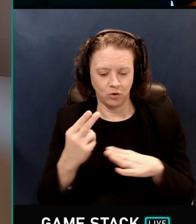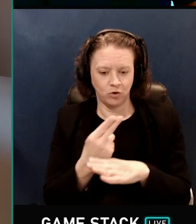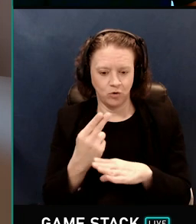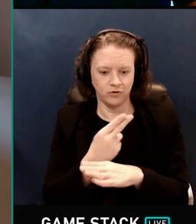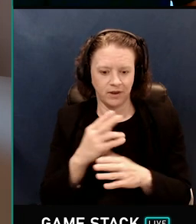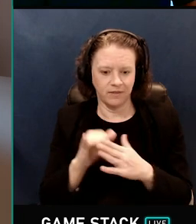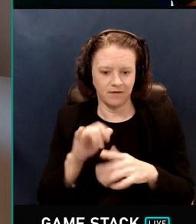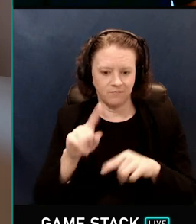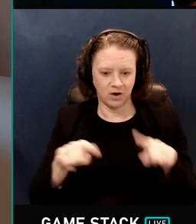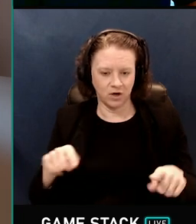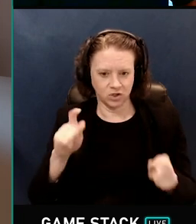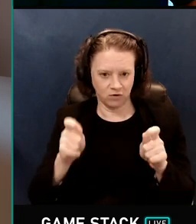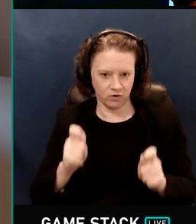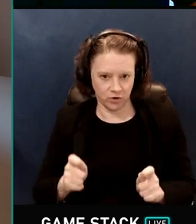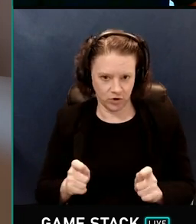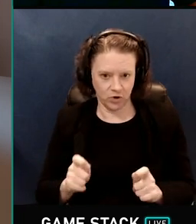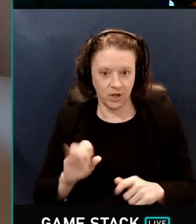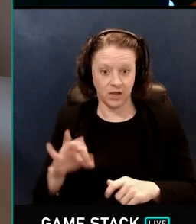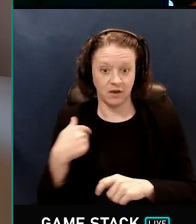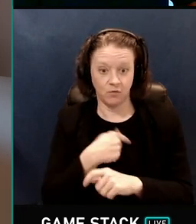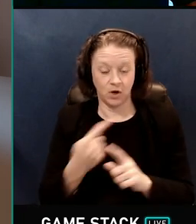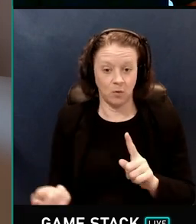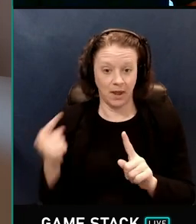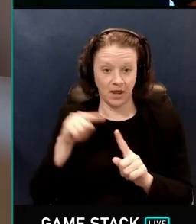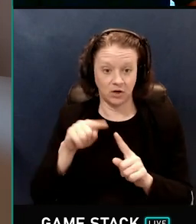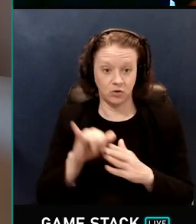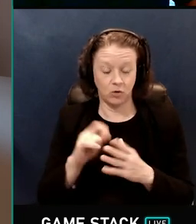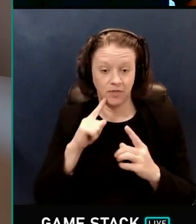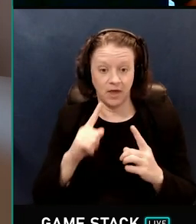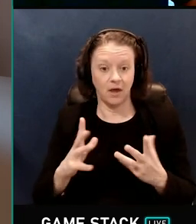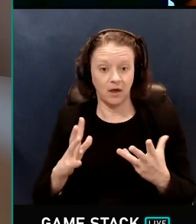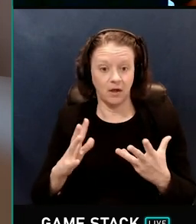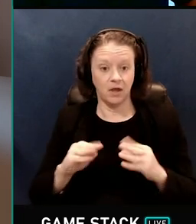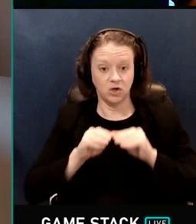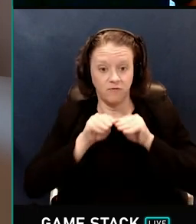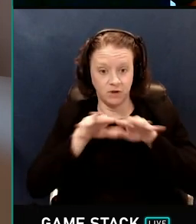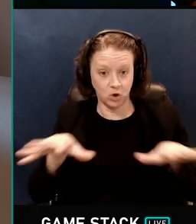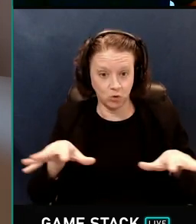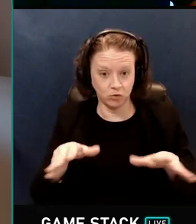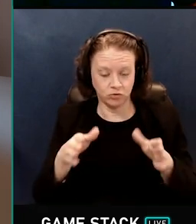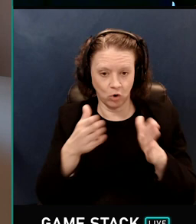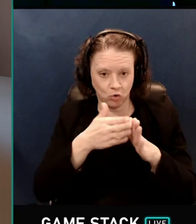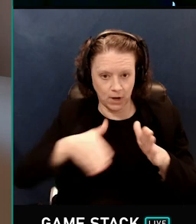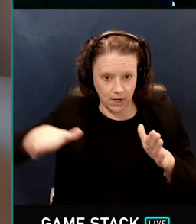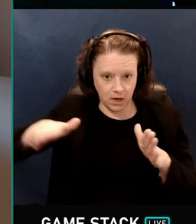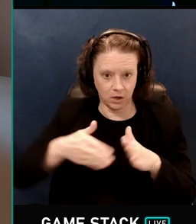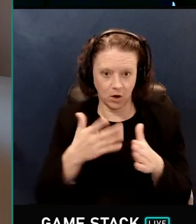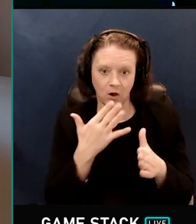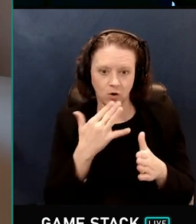If we convert this back to a diffuse irradiance color, then it's easier to visualize.